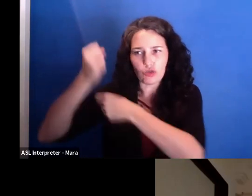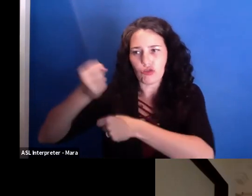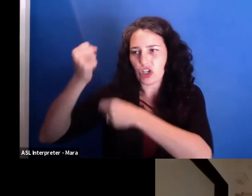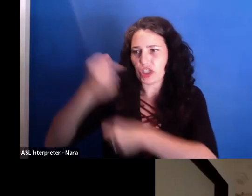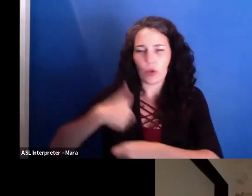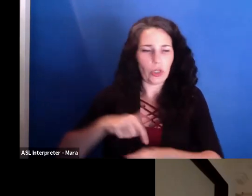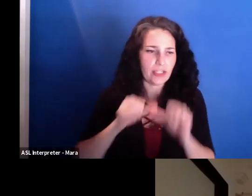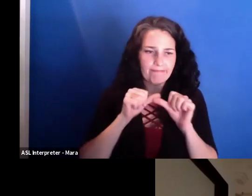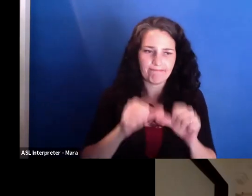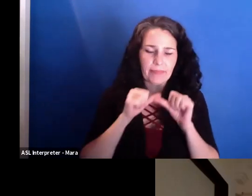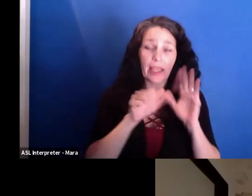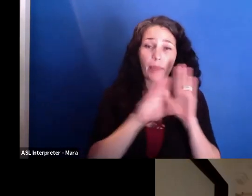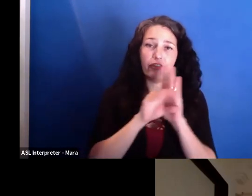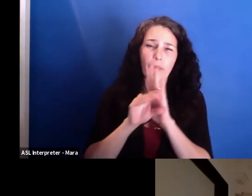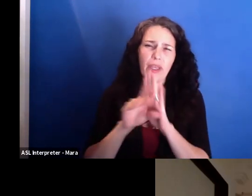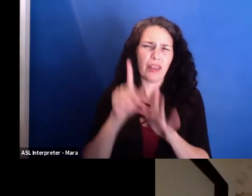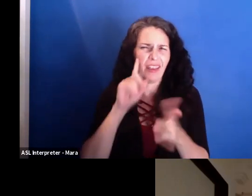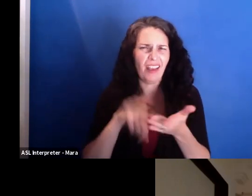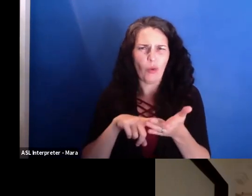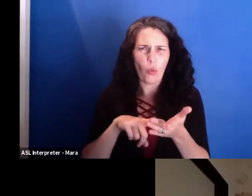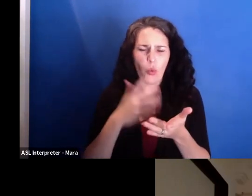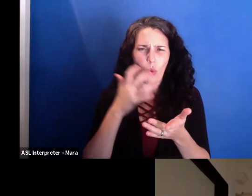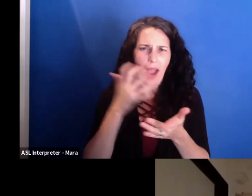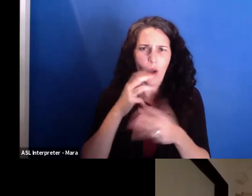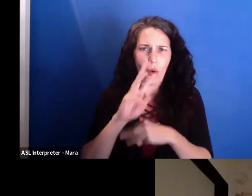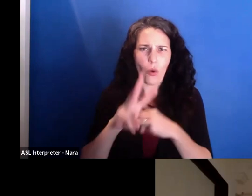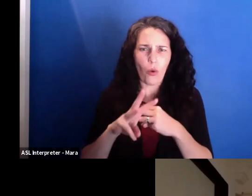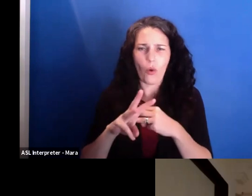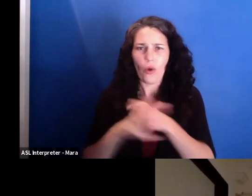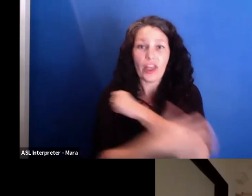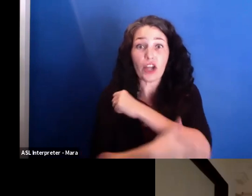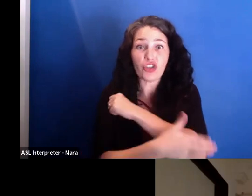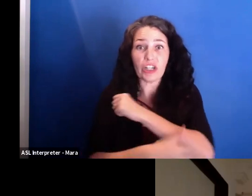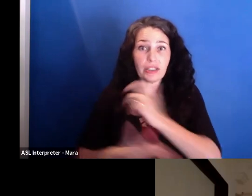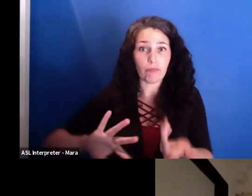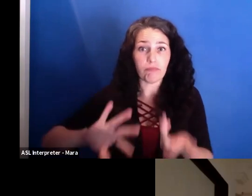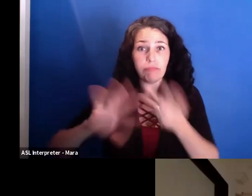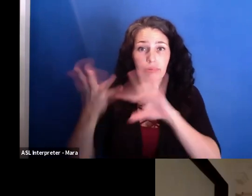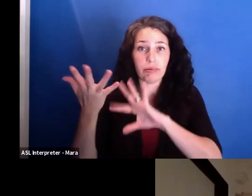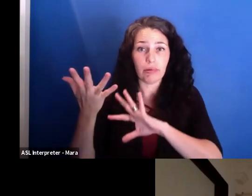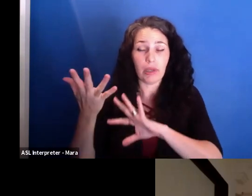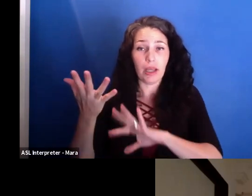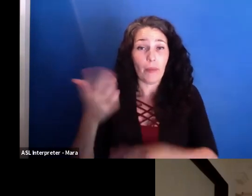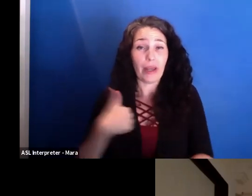so the whole country is upside down. But I'm not following any more of my characters. It's just like I'm going--